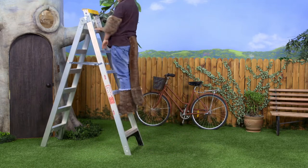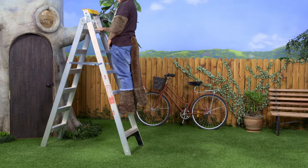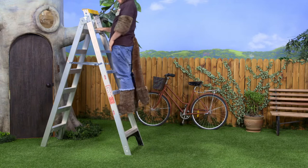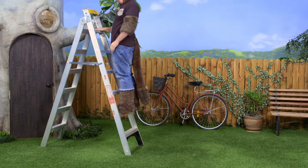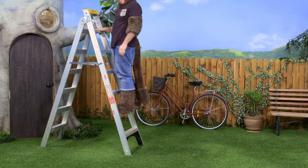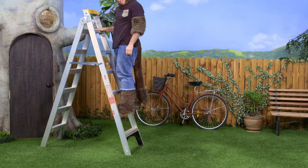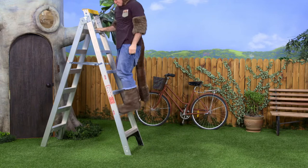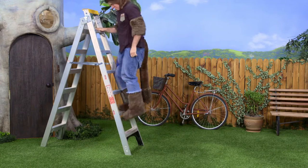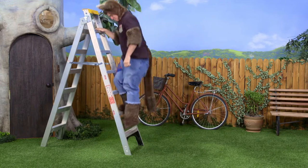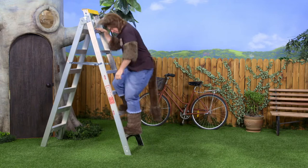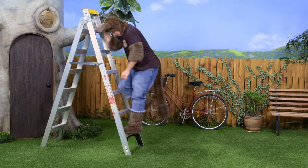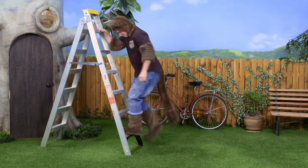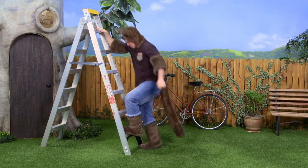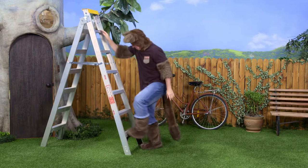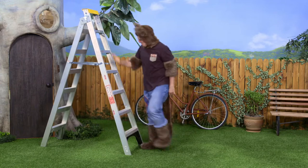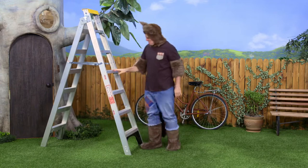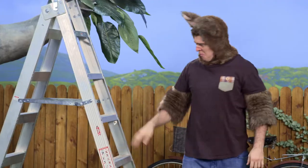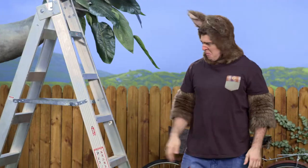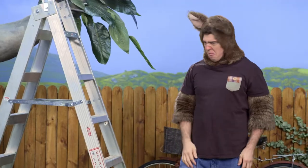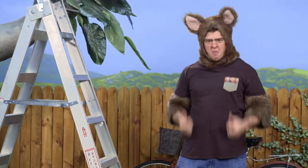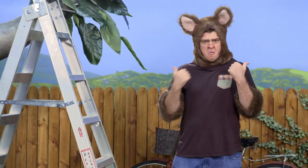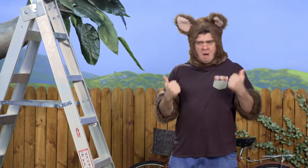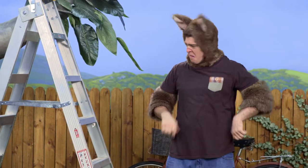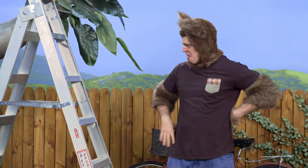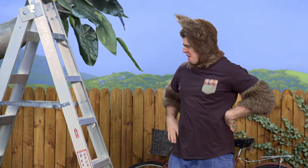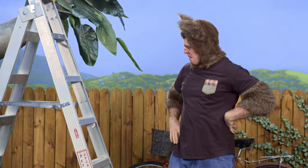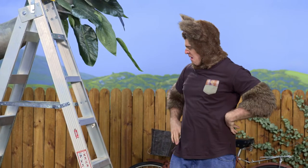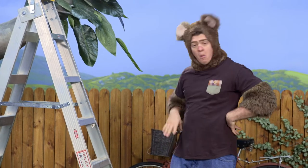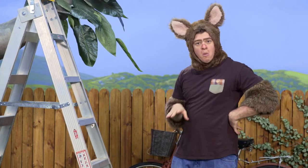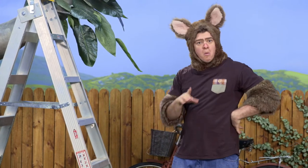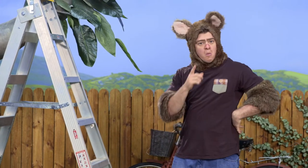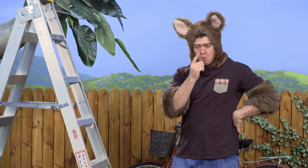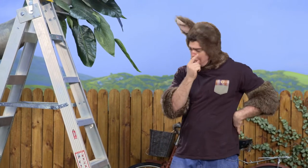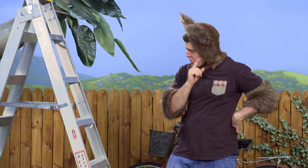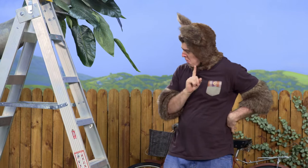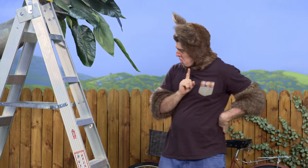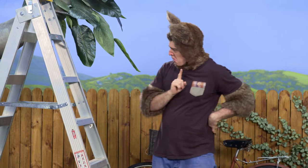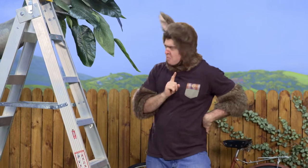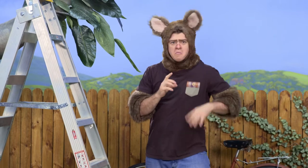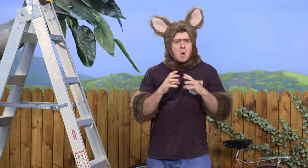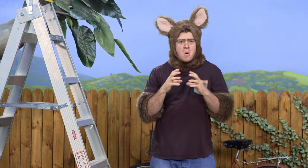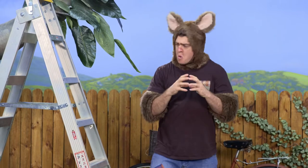Oh, wow! That's great! Hmm.